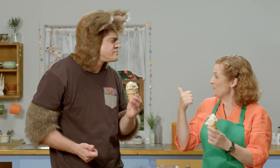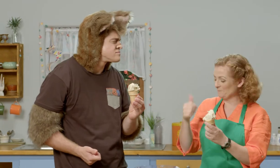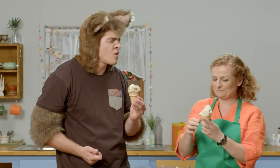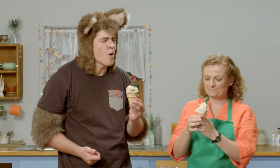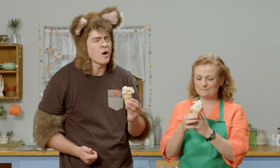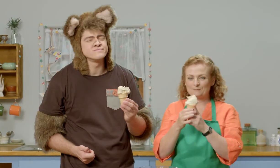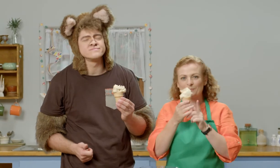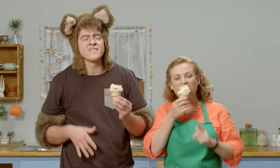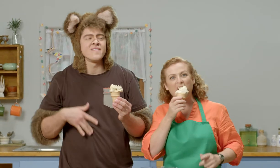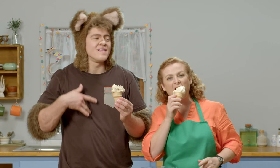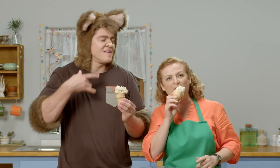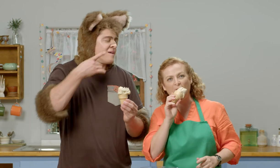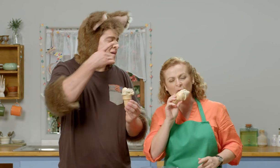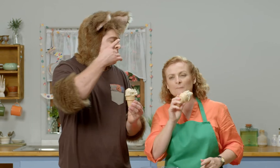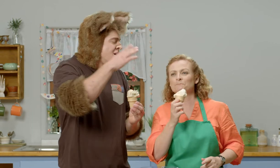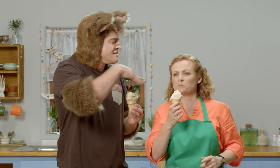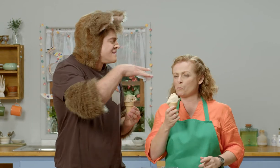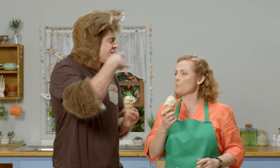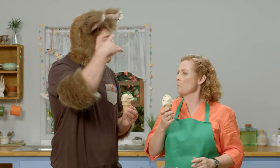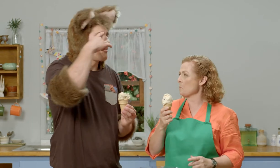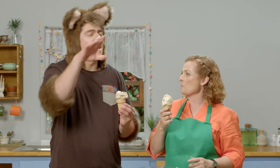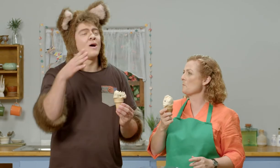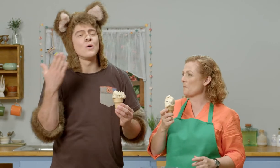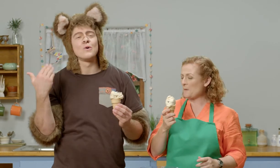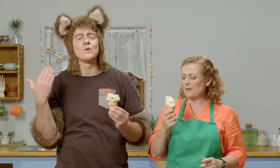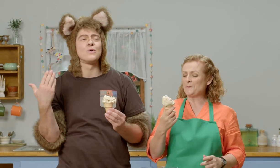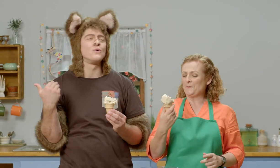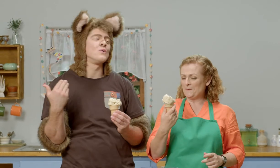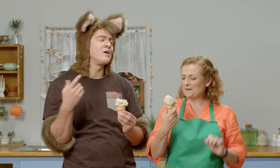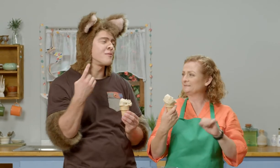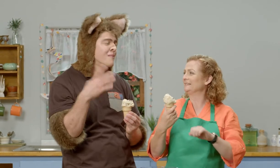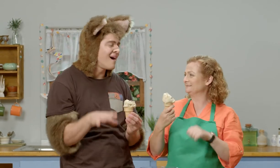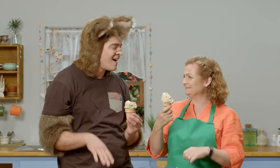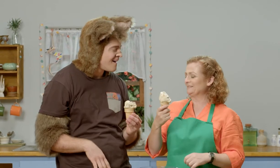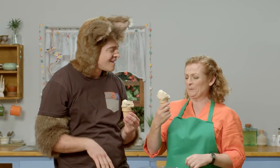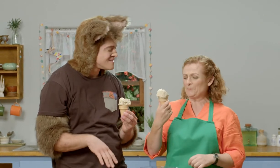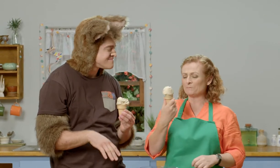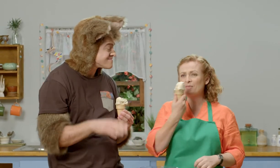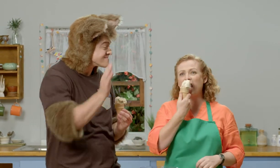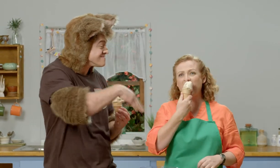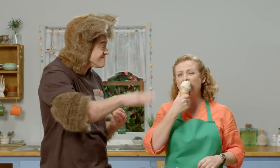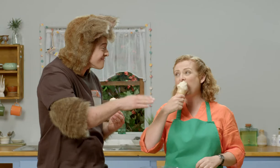Does it taste good? Oh it's delicious, I feel nice and cool now.